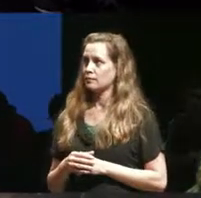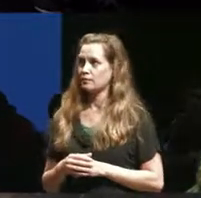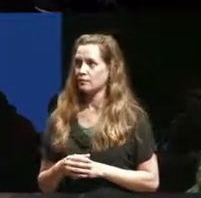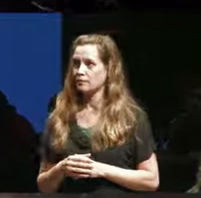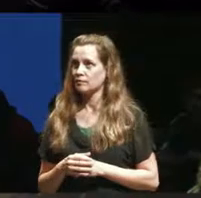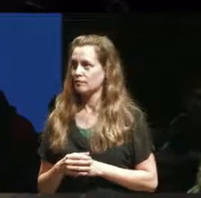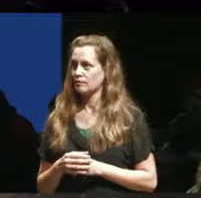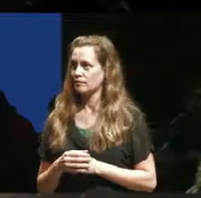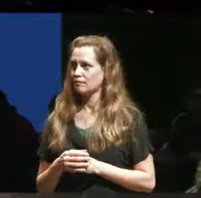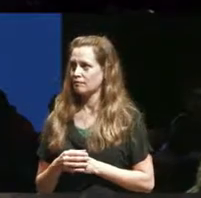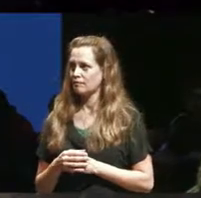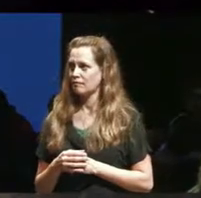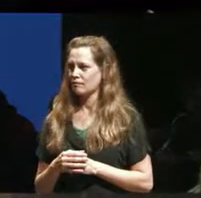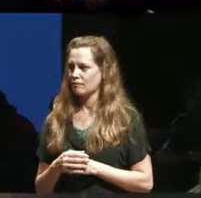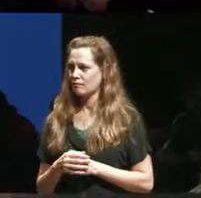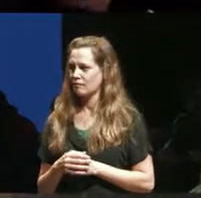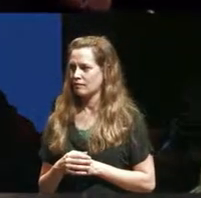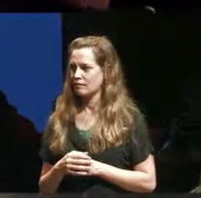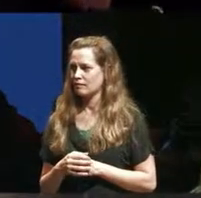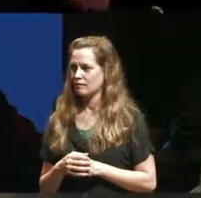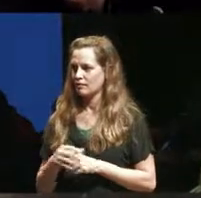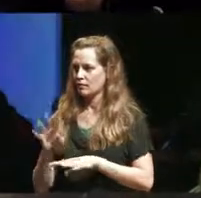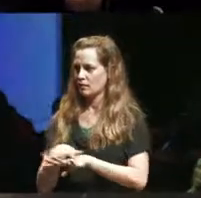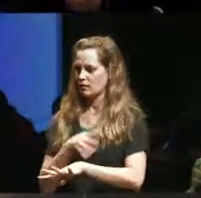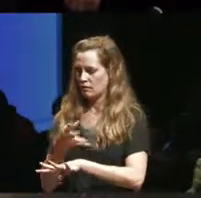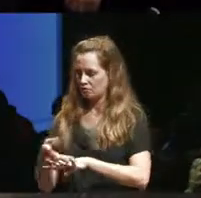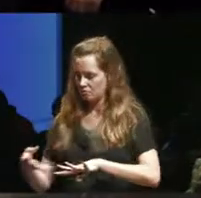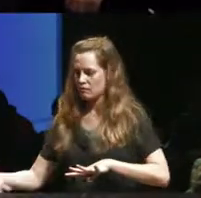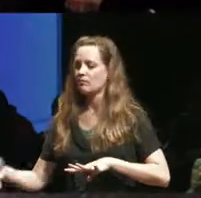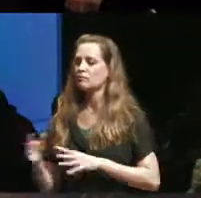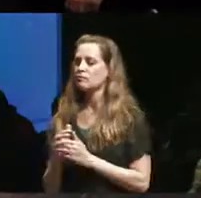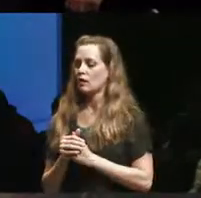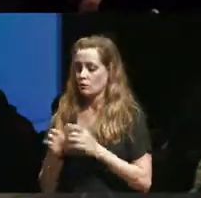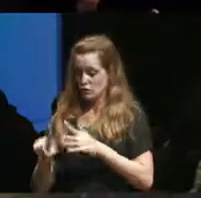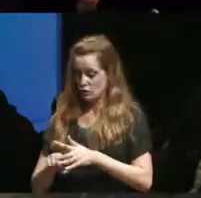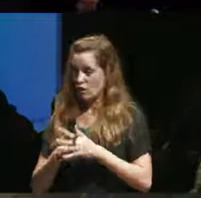that as a way for black indigenous and people of color who are thinking about